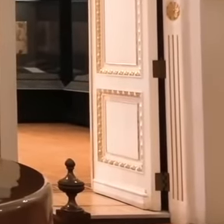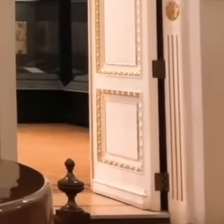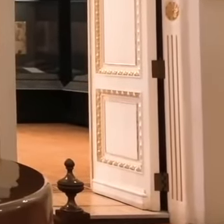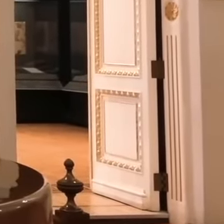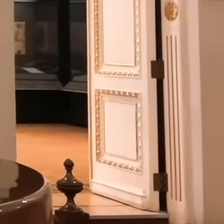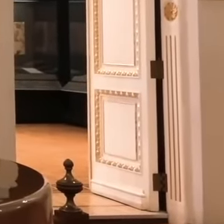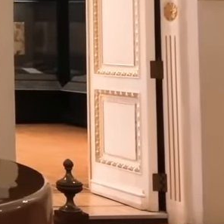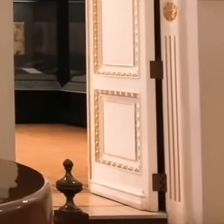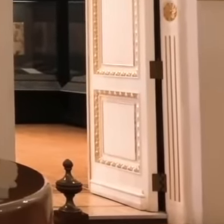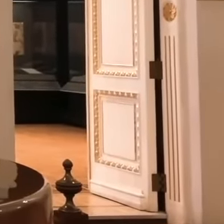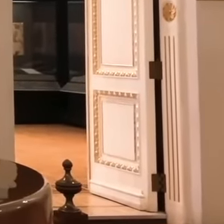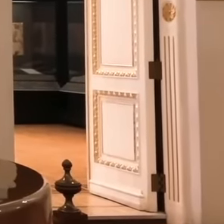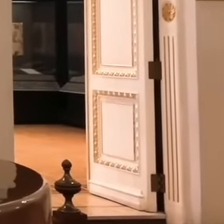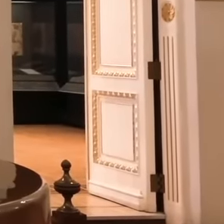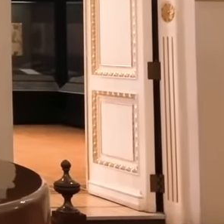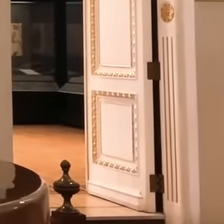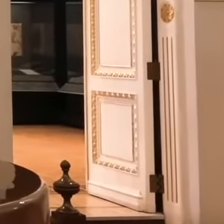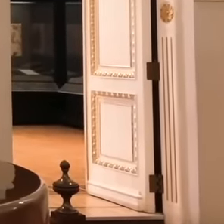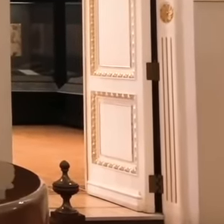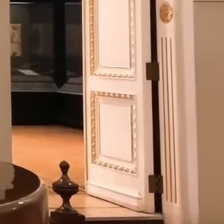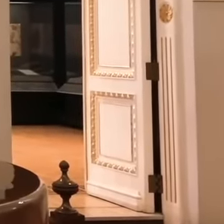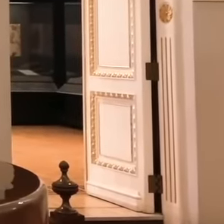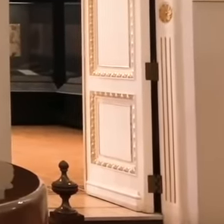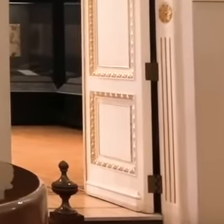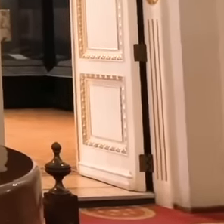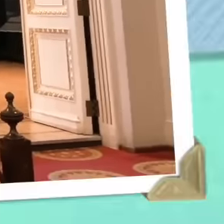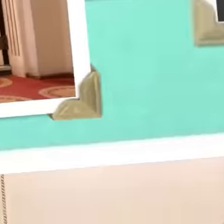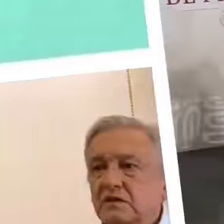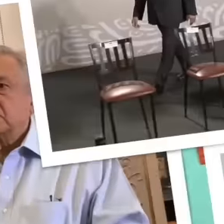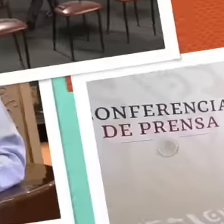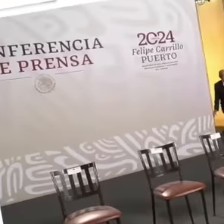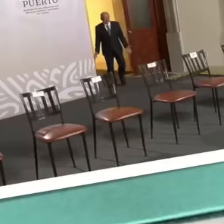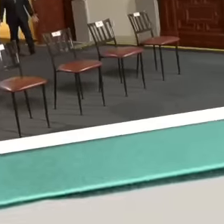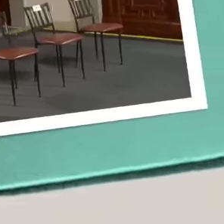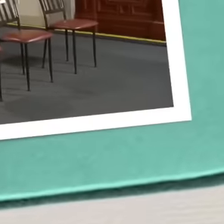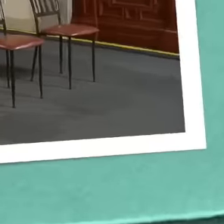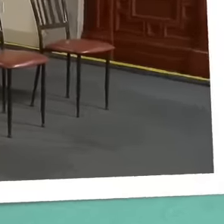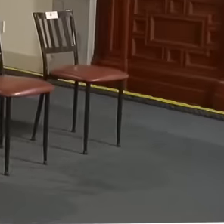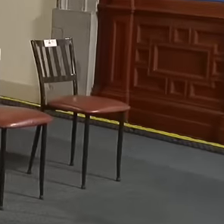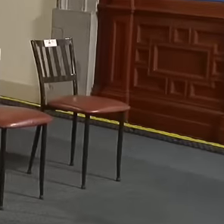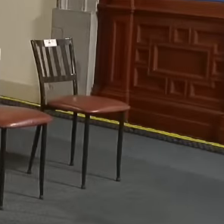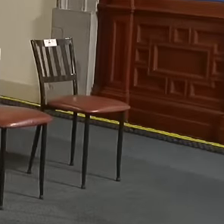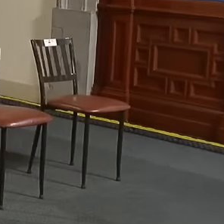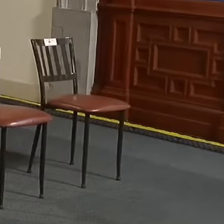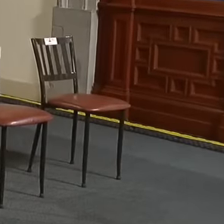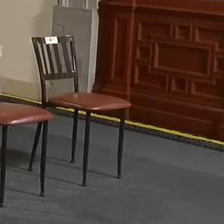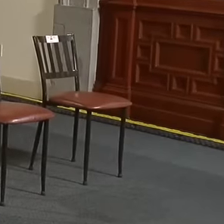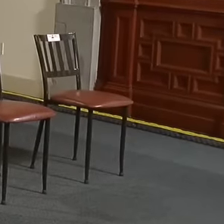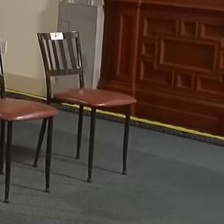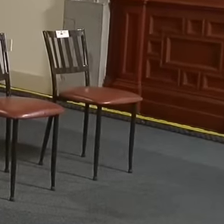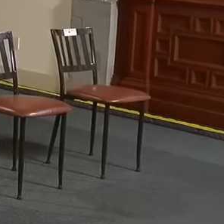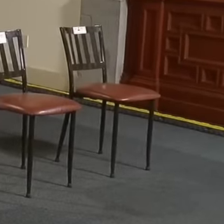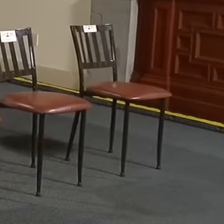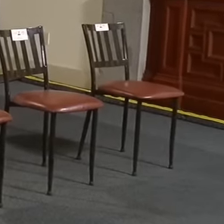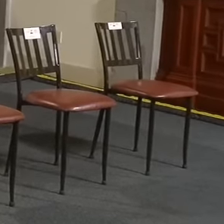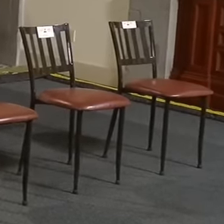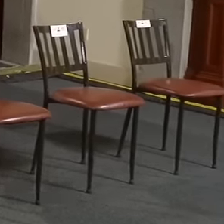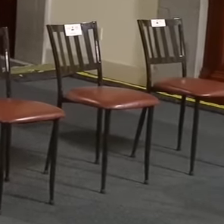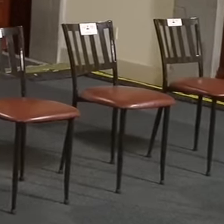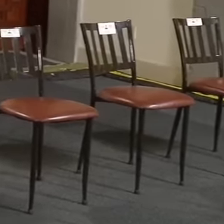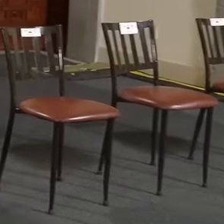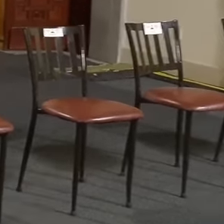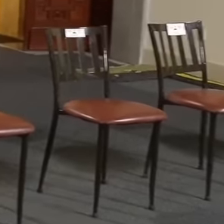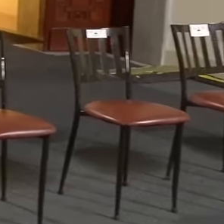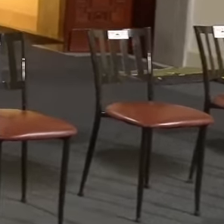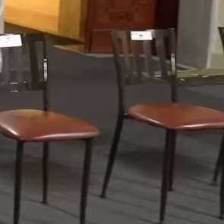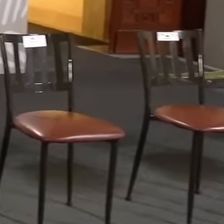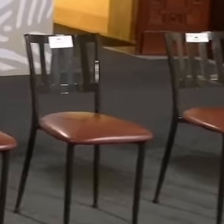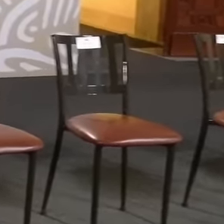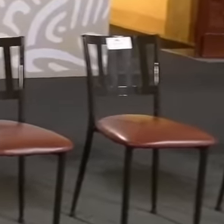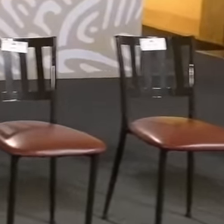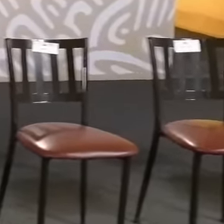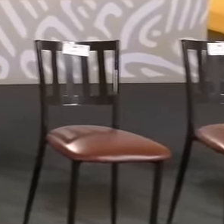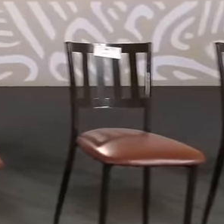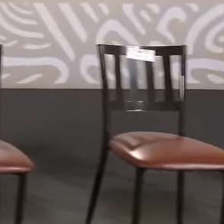social networks. Good